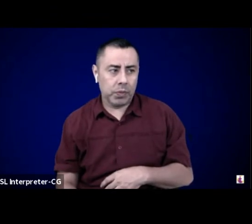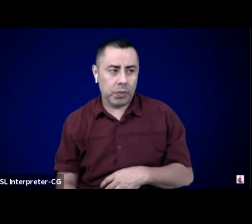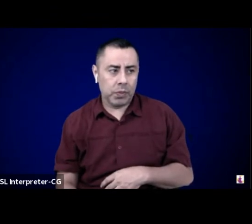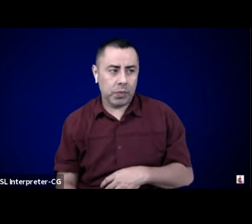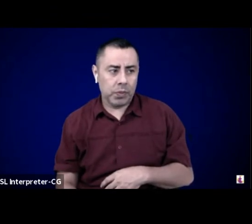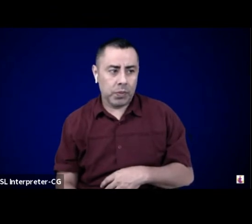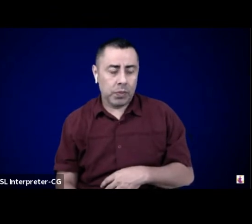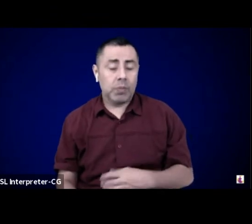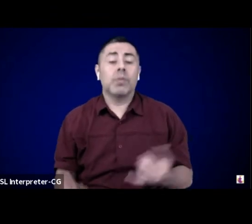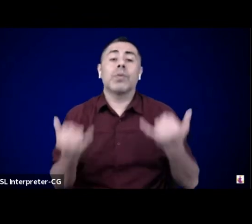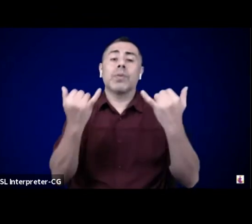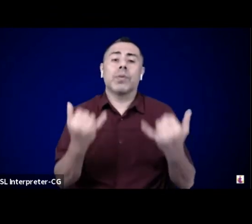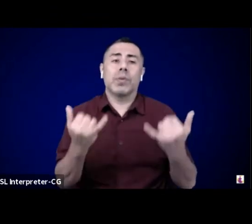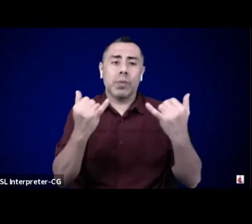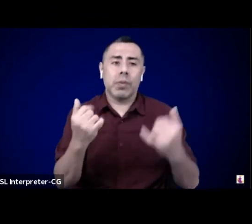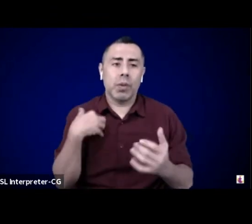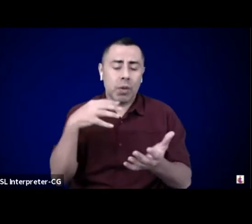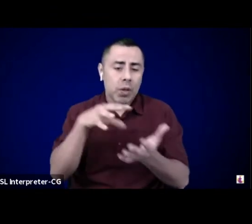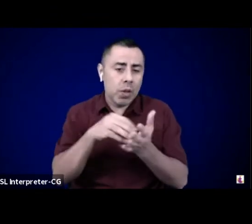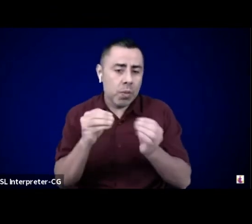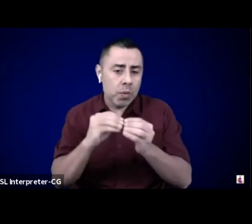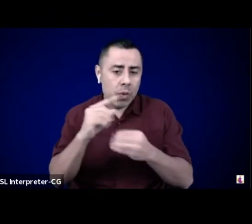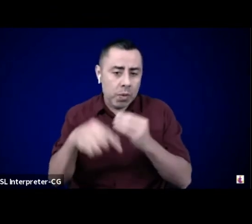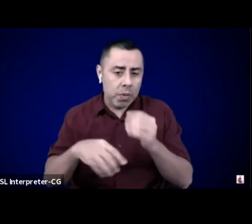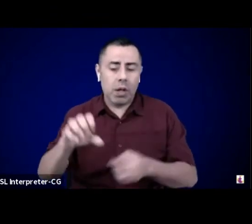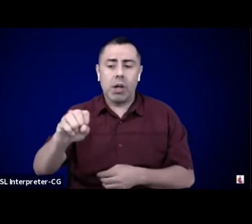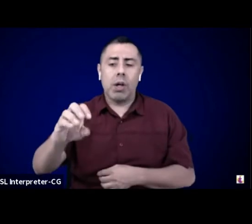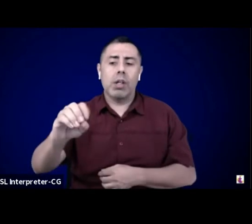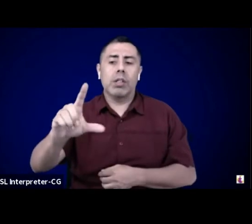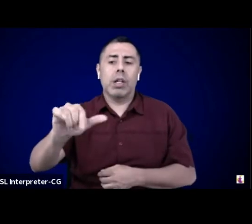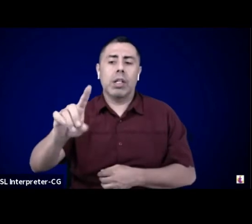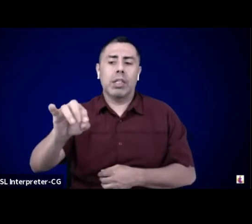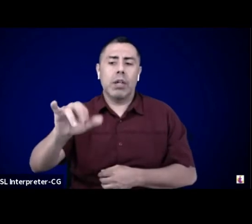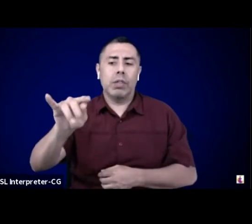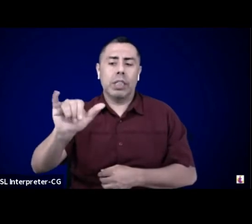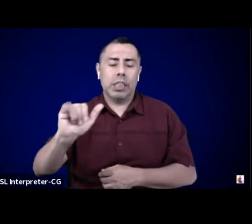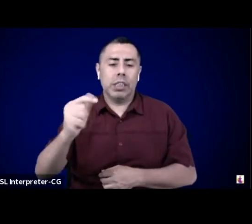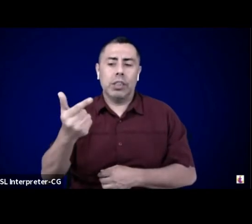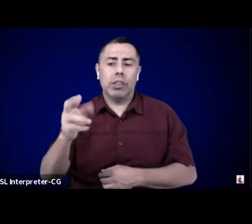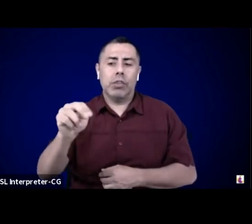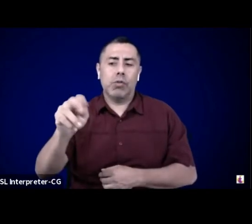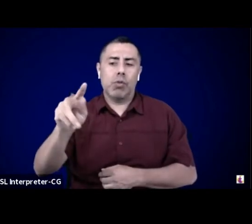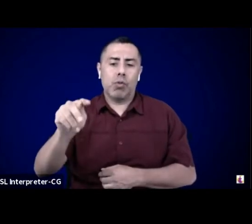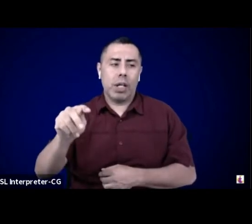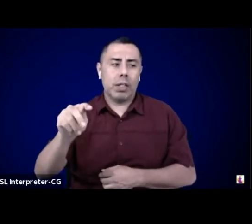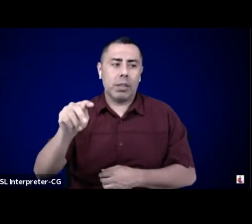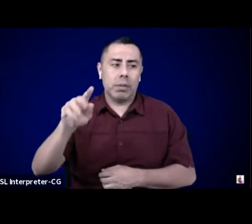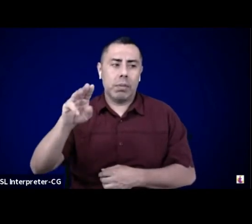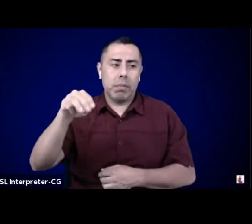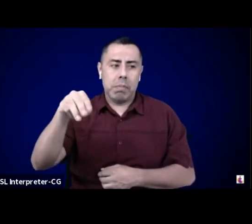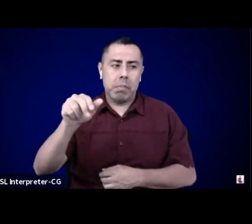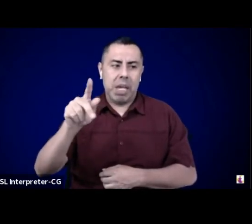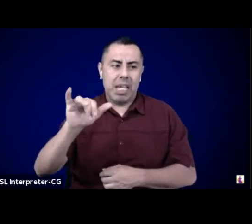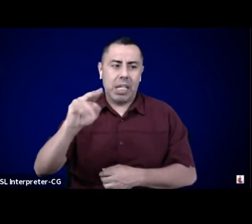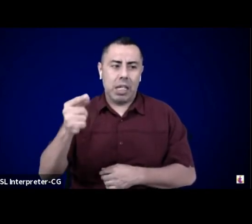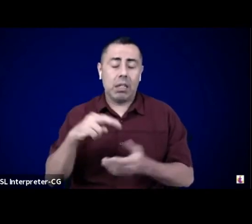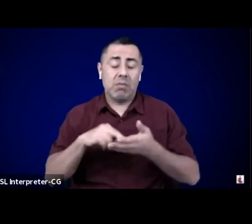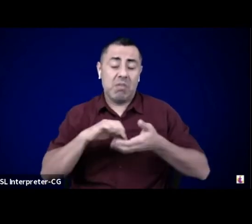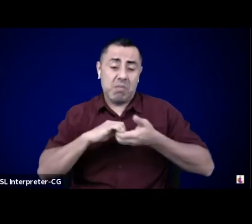case studies in Solidarity Grantmaking and Investing to support grantmakers and deepening their commitment to systems change,